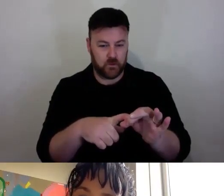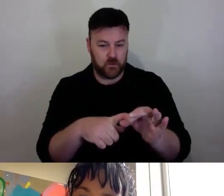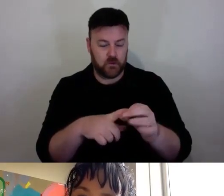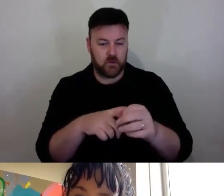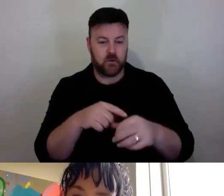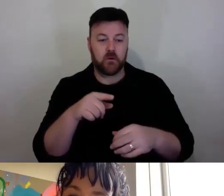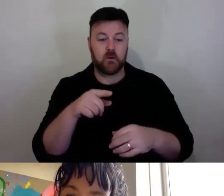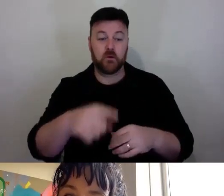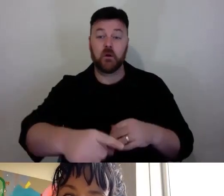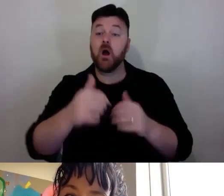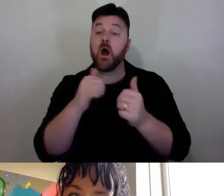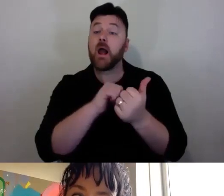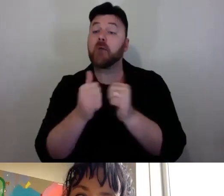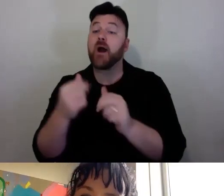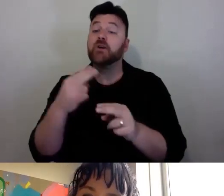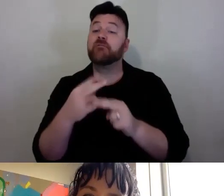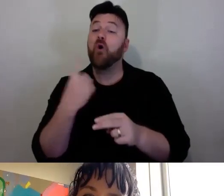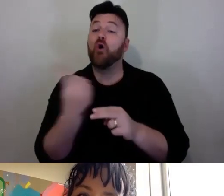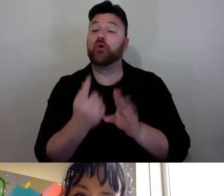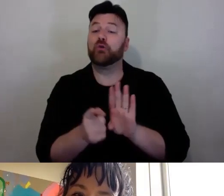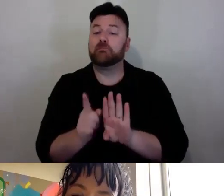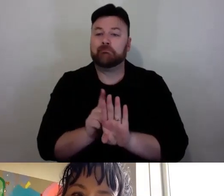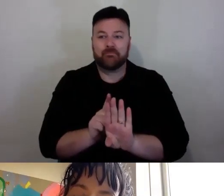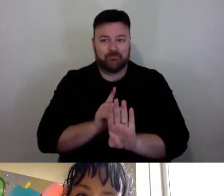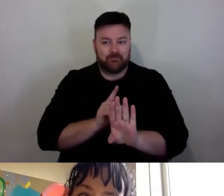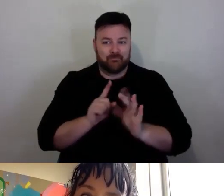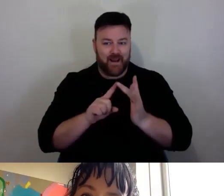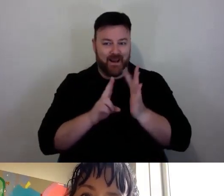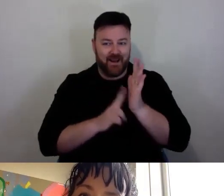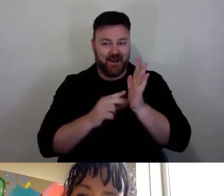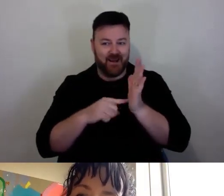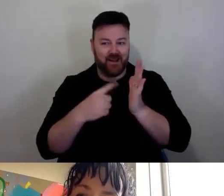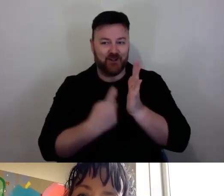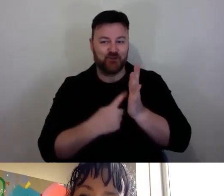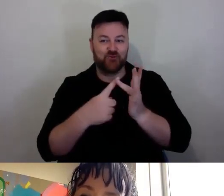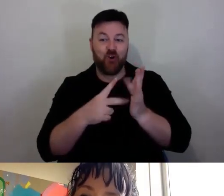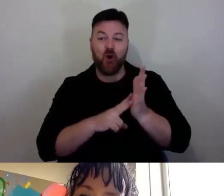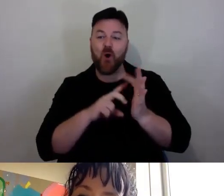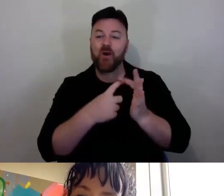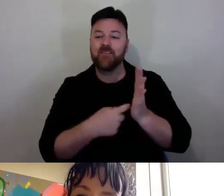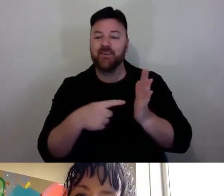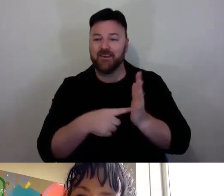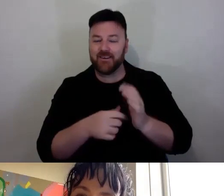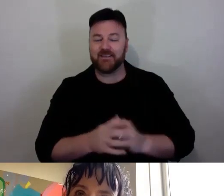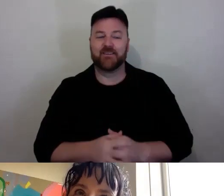tips for introverts? (LAUGHS. Very good. Emailing, perhaps.